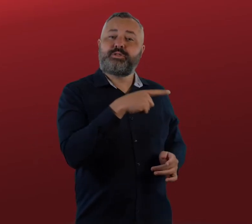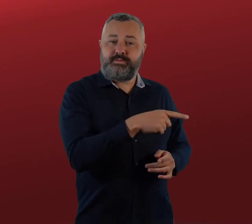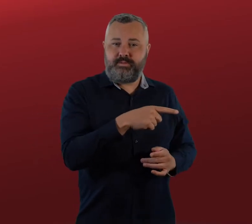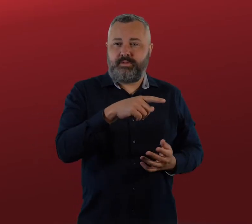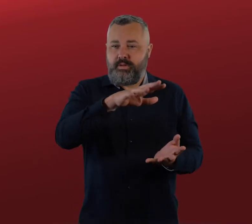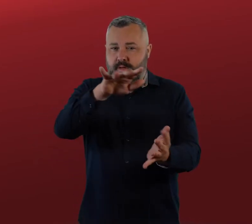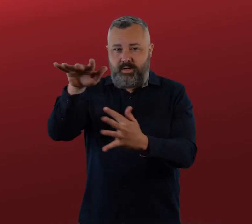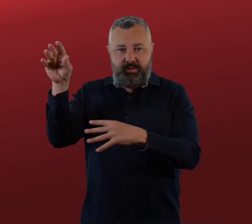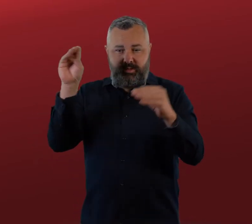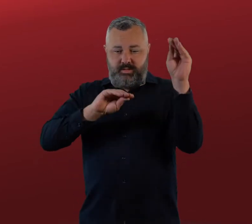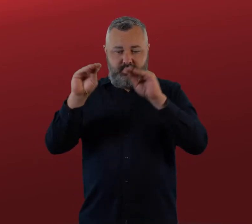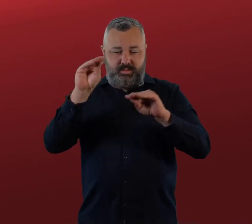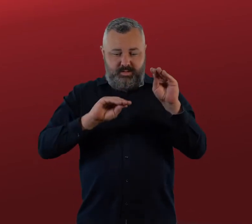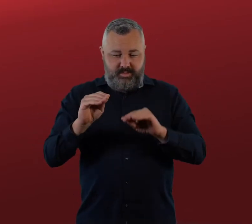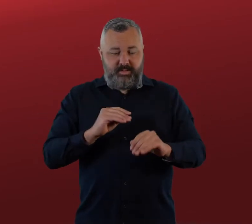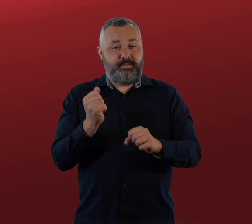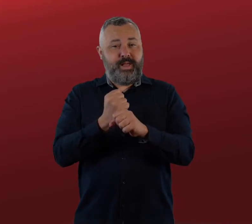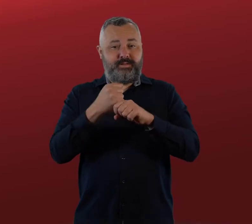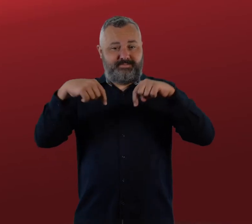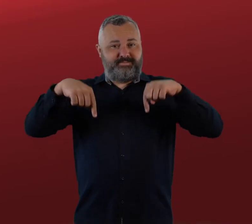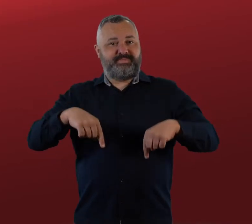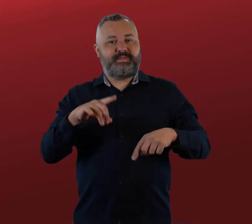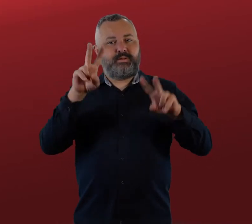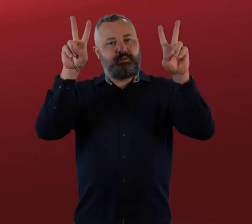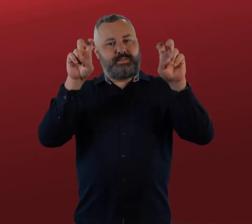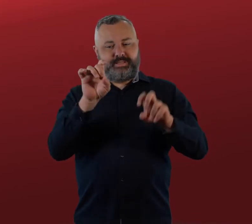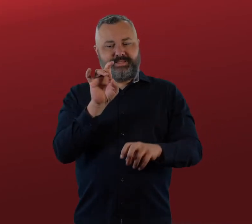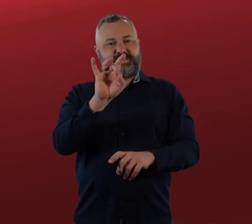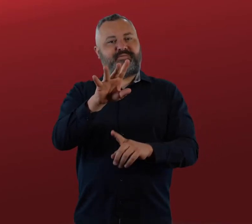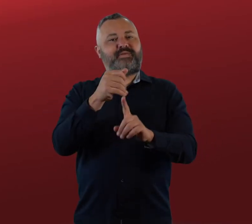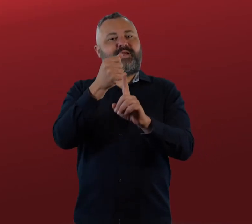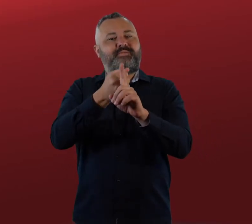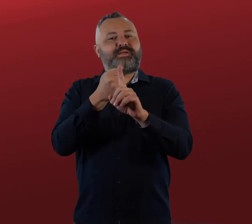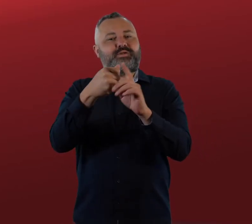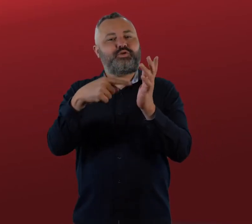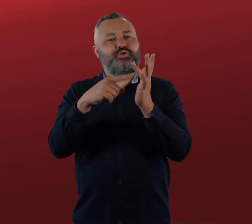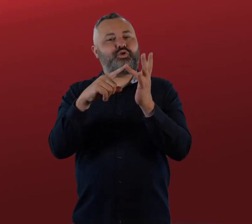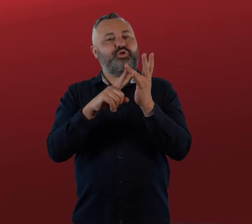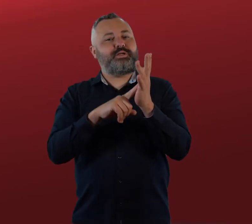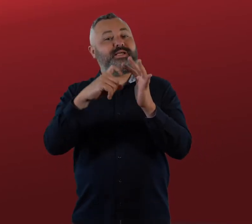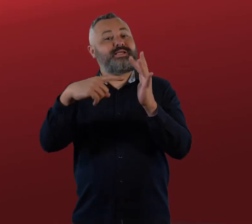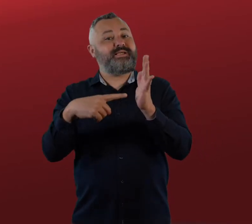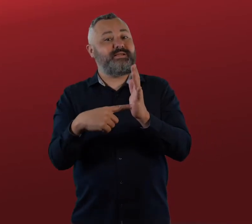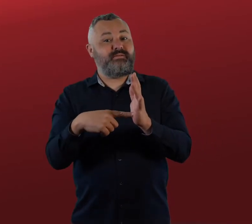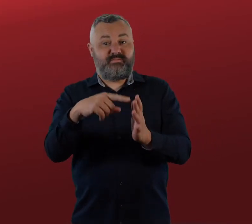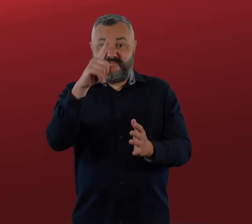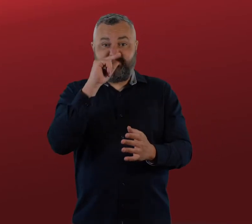and through community consultation have developed a toolkit to assist you in overcoming these barriers.